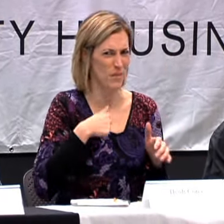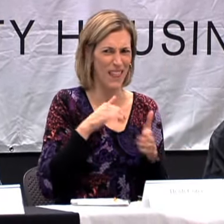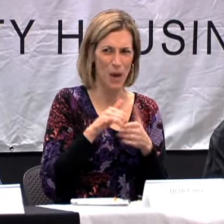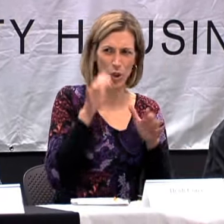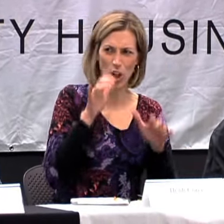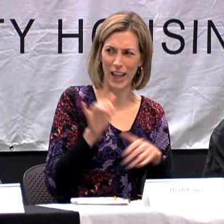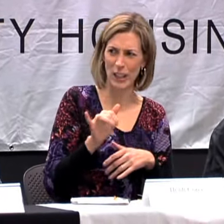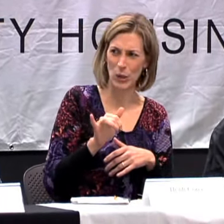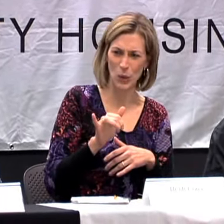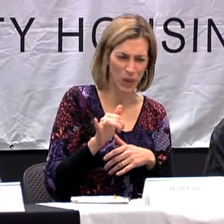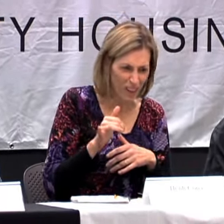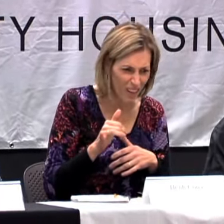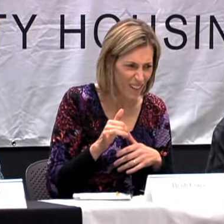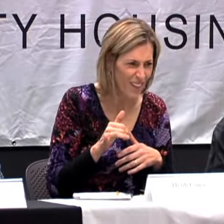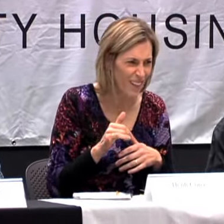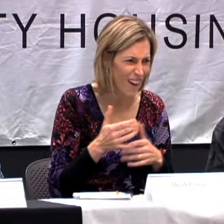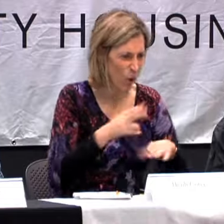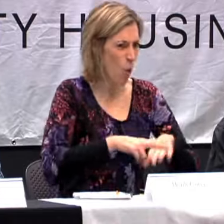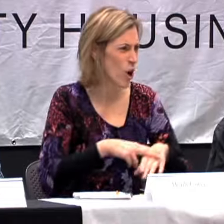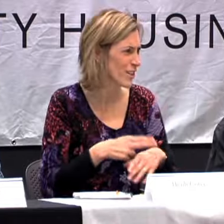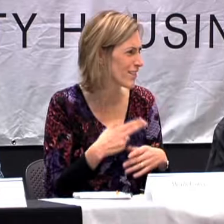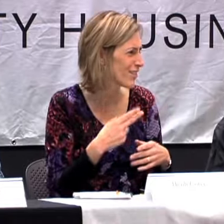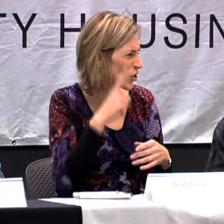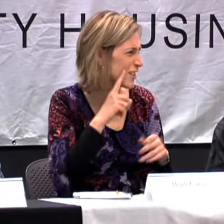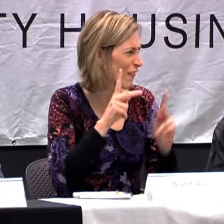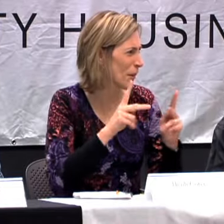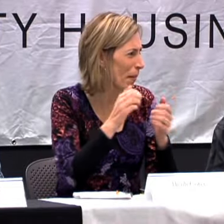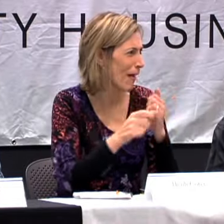THEY WERE SHOCKED. AND FOR ME THAT WAS SHOCK AS WELL THEY HAD NOT HEARD